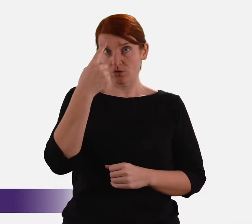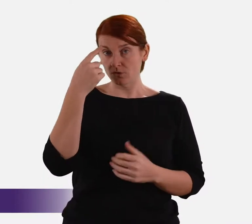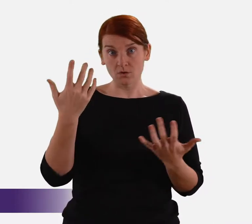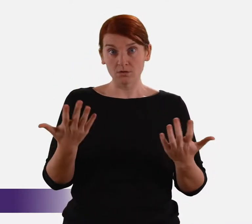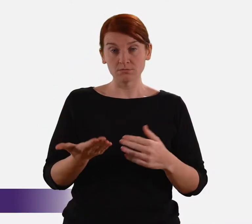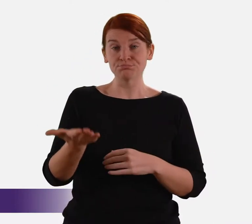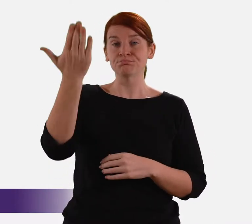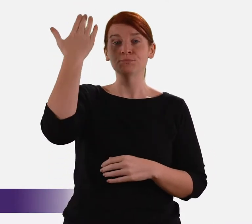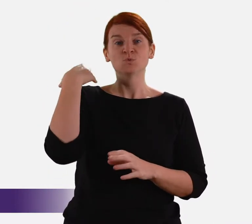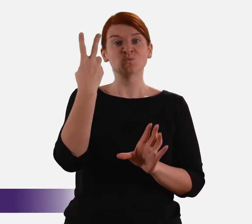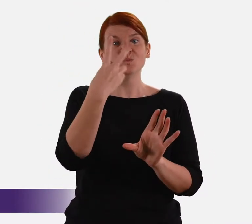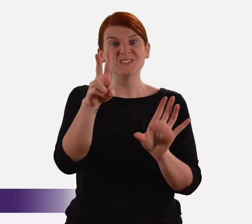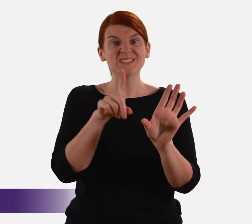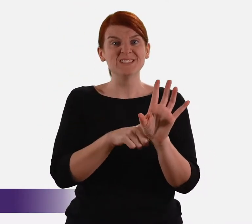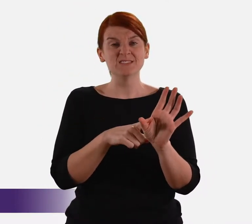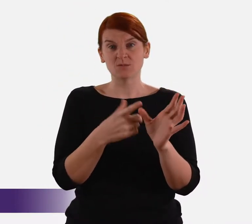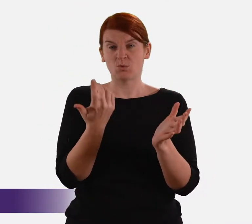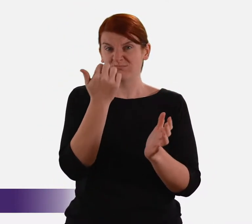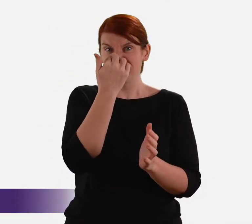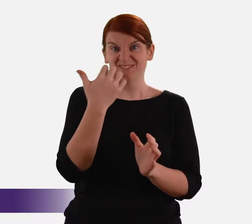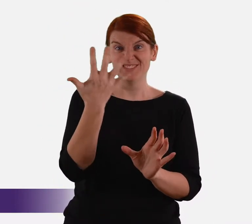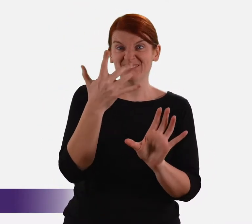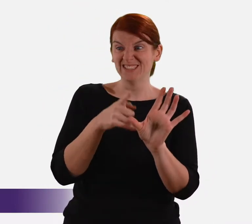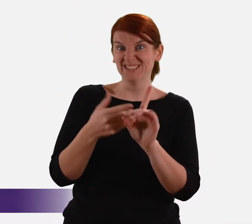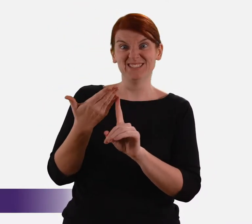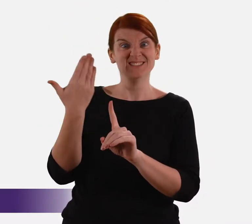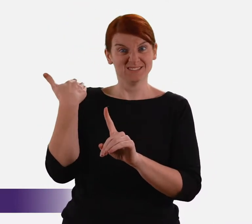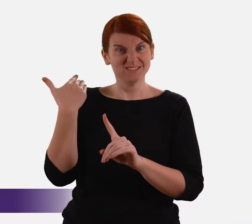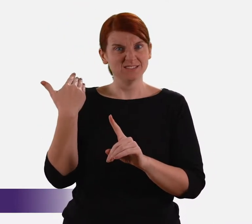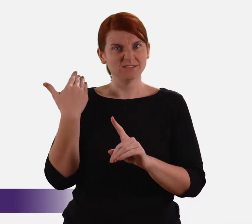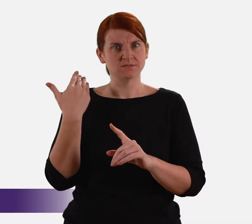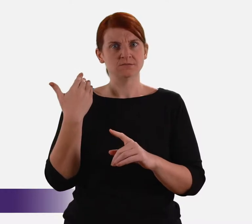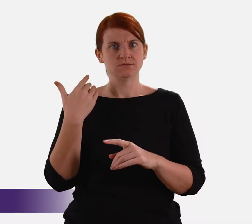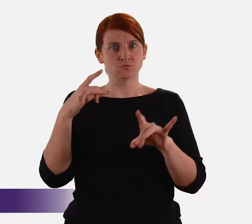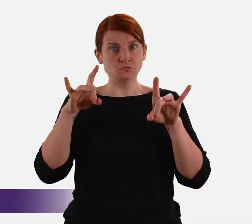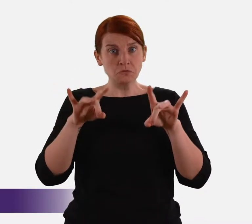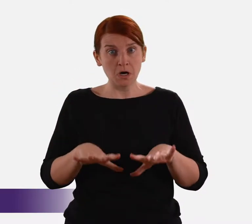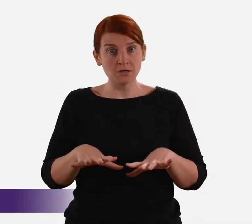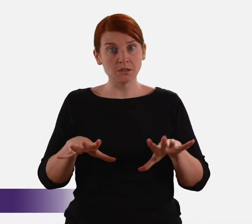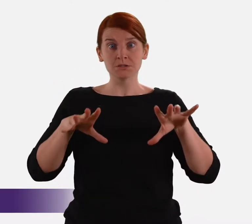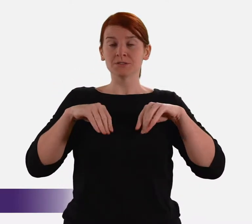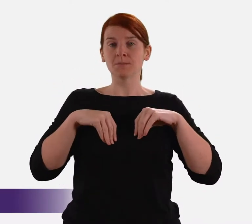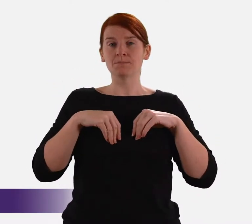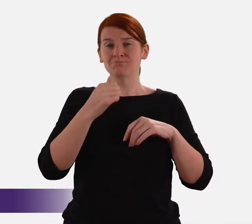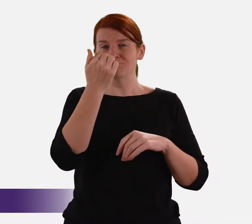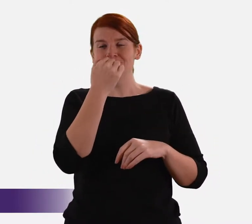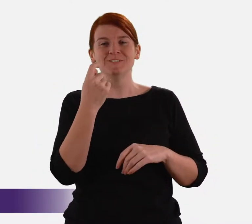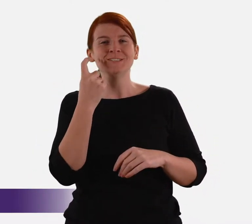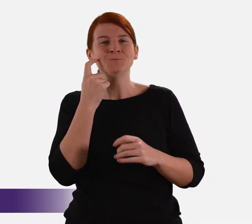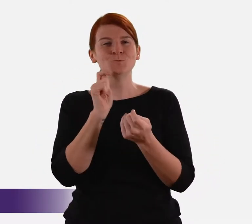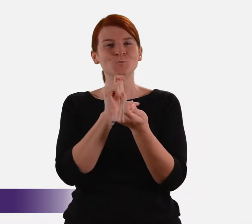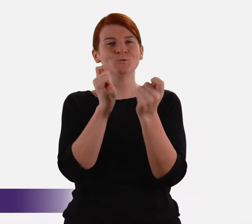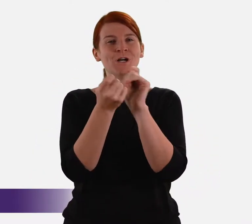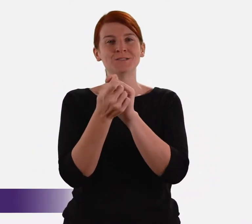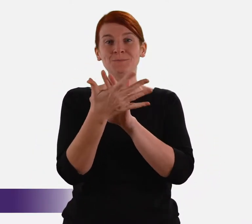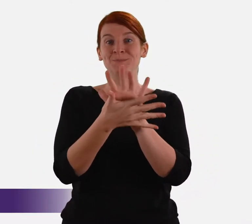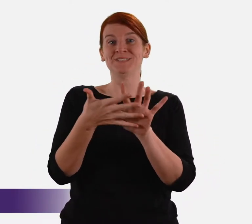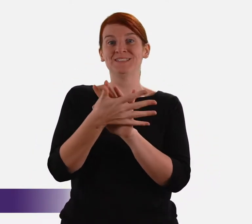Who would have thought 20 or even 15 years ago that Australians would accept such a fundamental redefinition